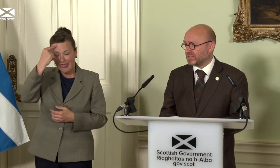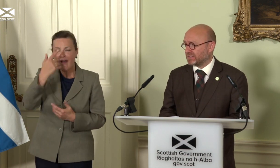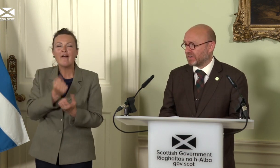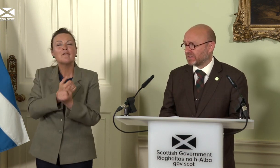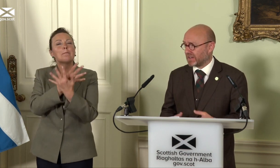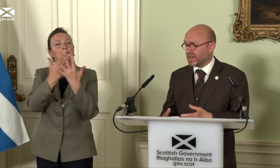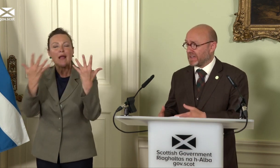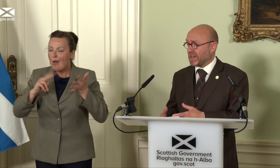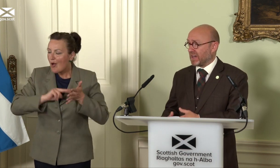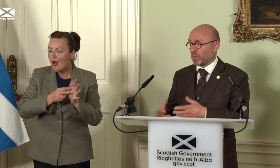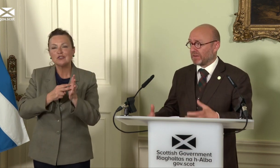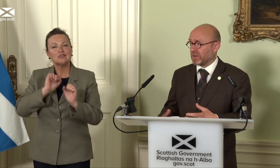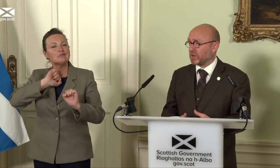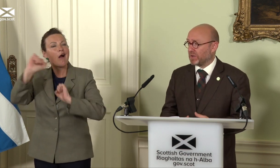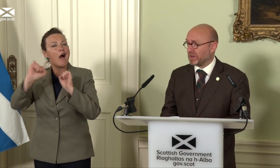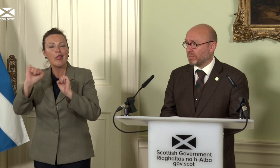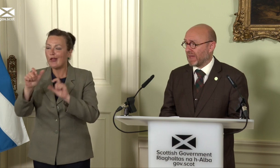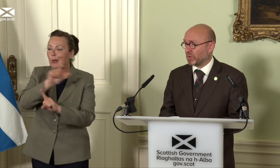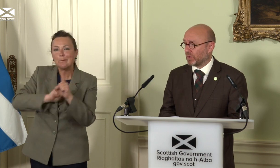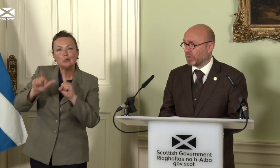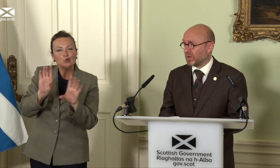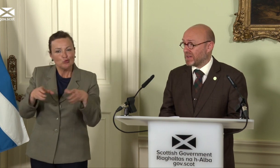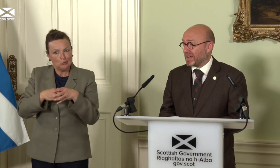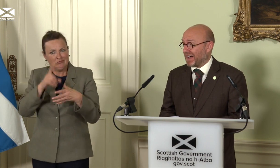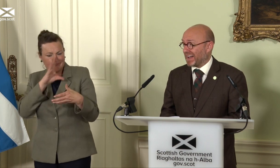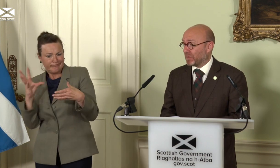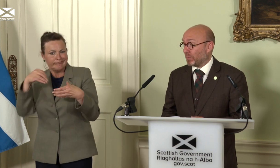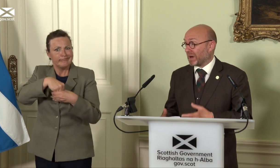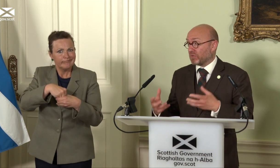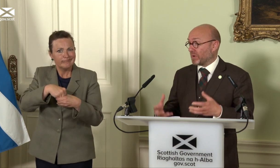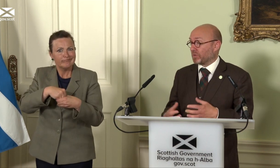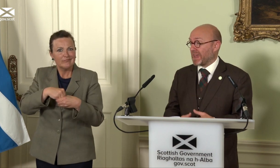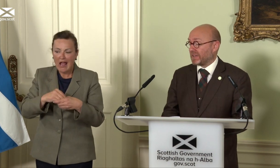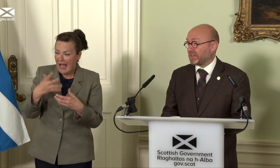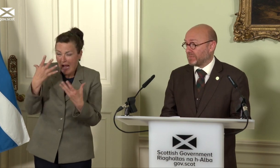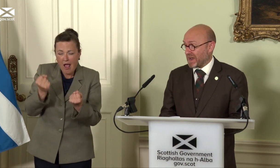in civic society as well as at community group level that will bring real creativity to bear.